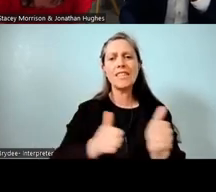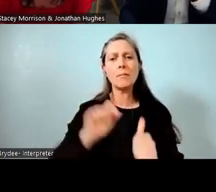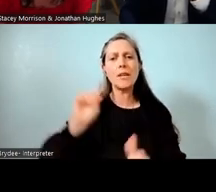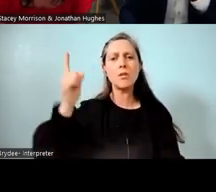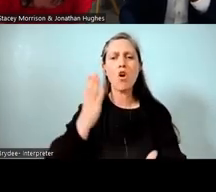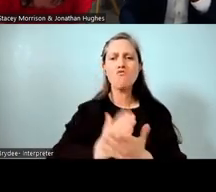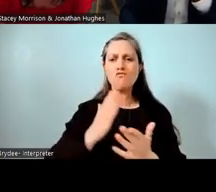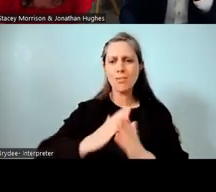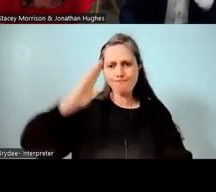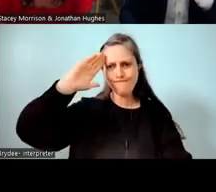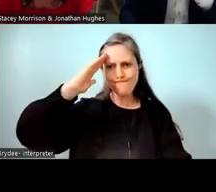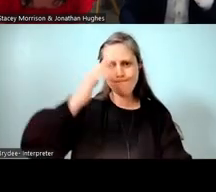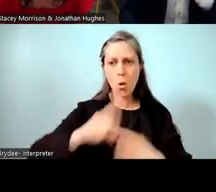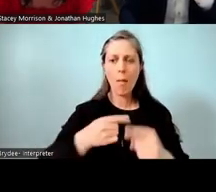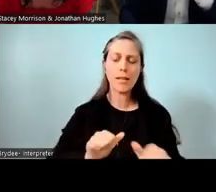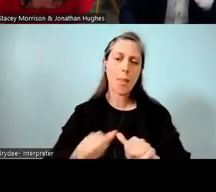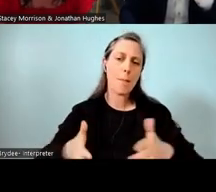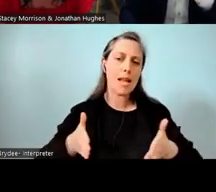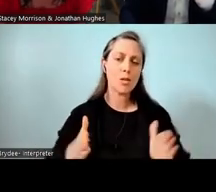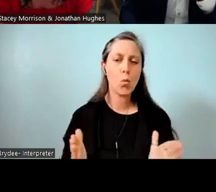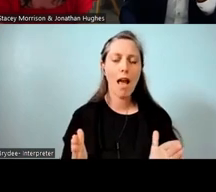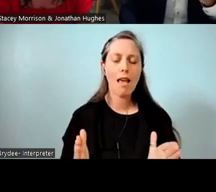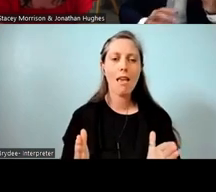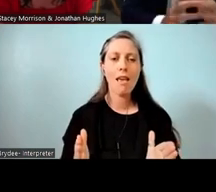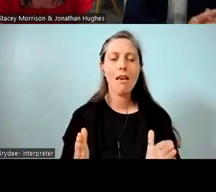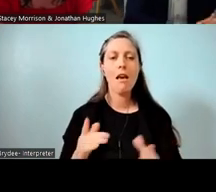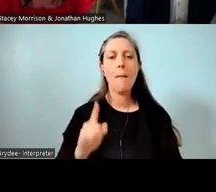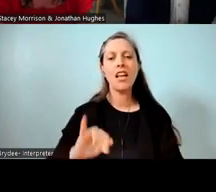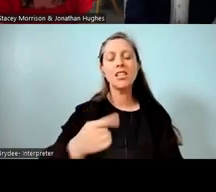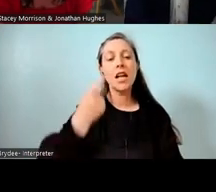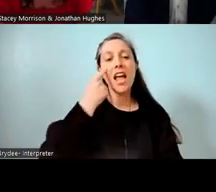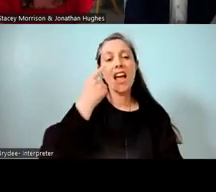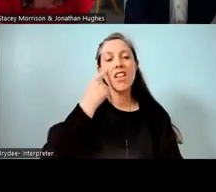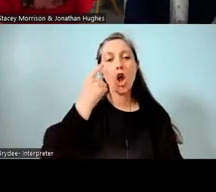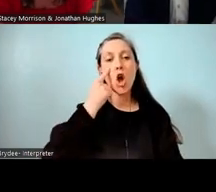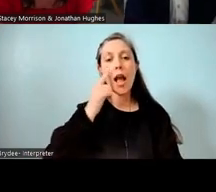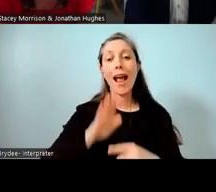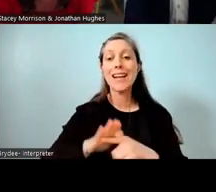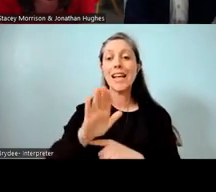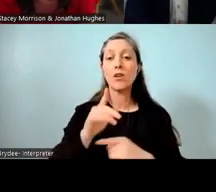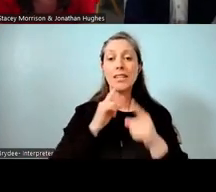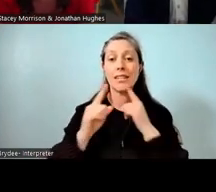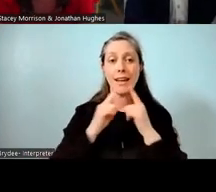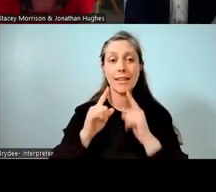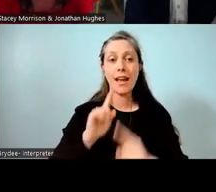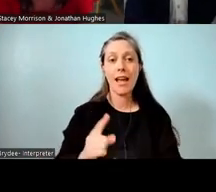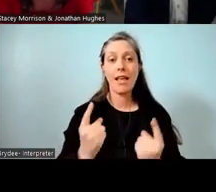on this in the best kind of way, but just looking at the acceleration data. The parau offer here is, if you don't don't know,